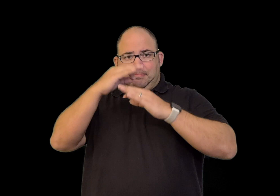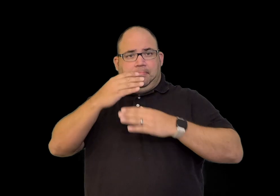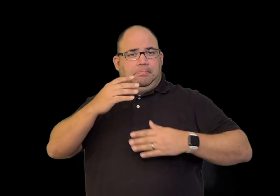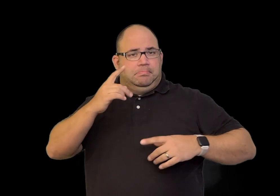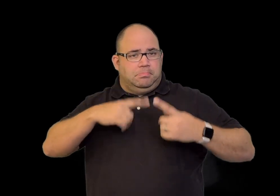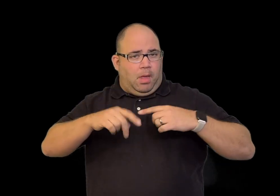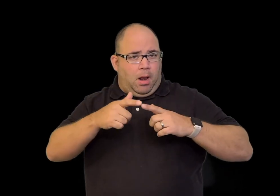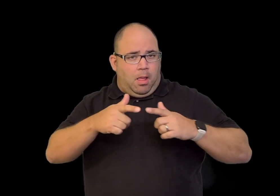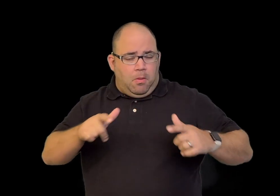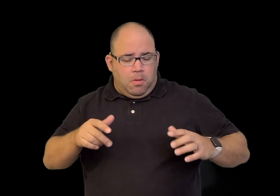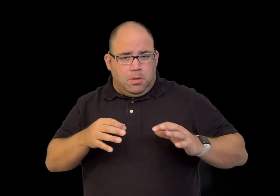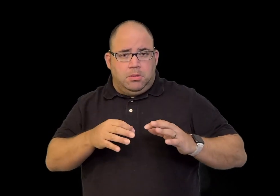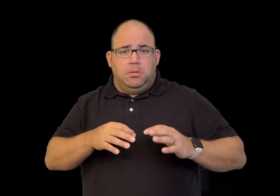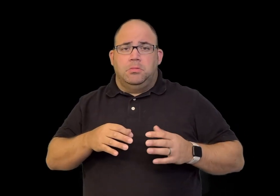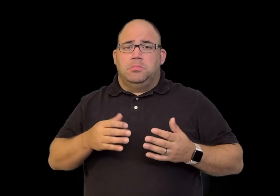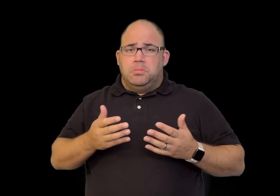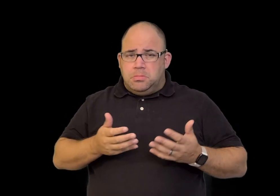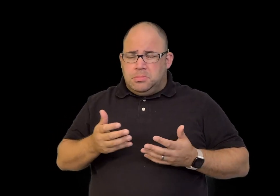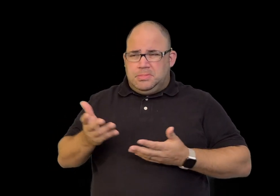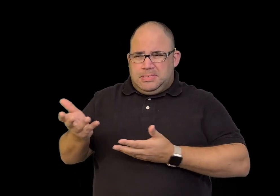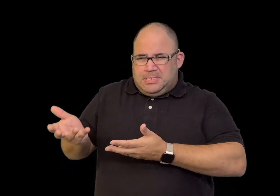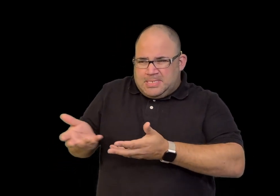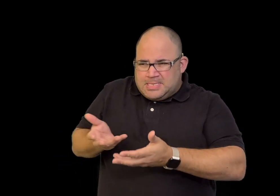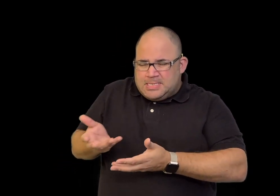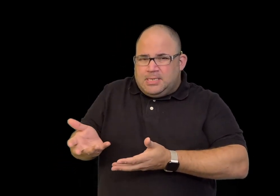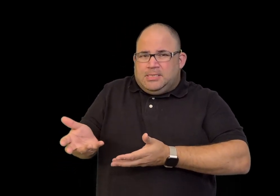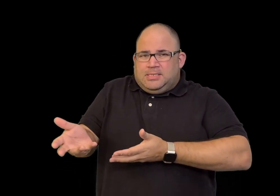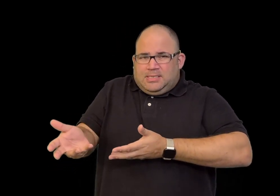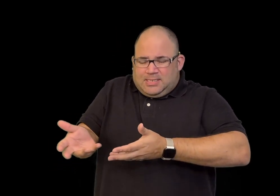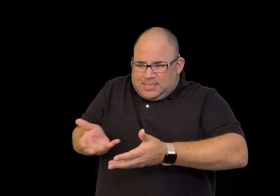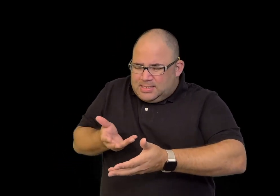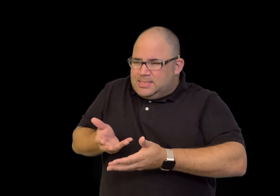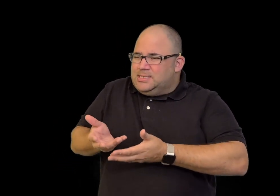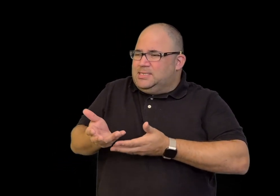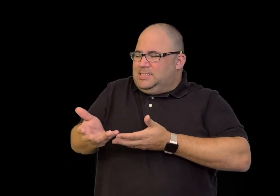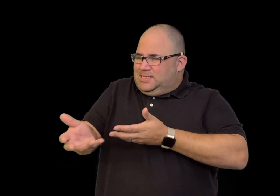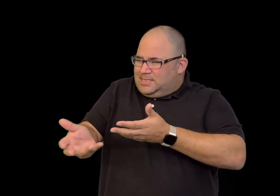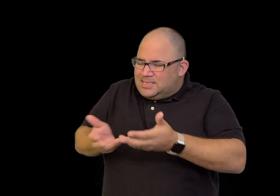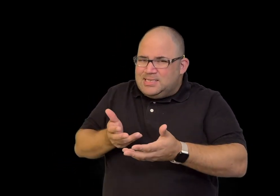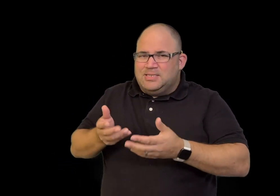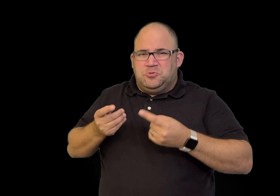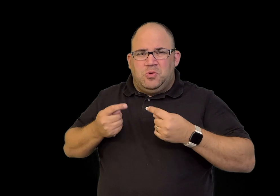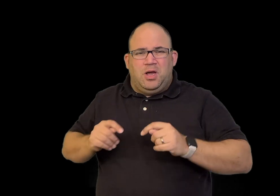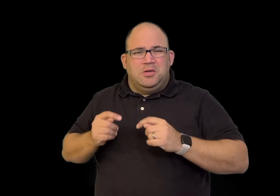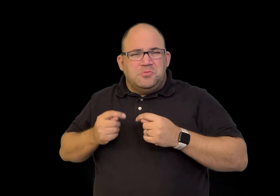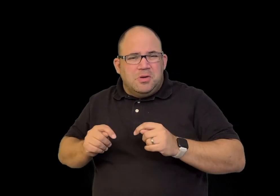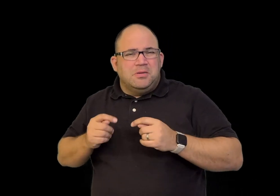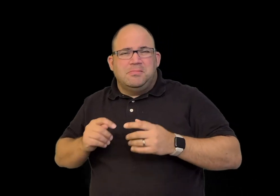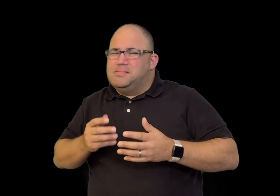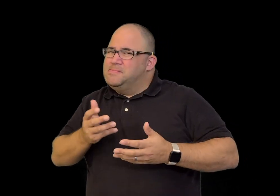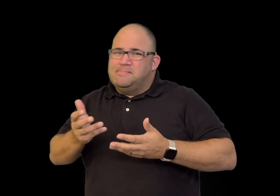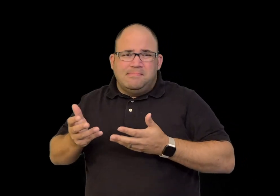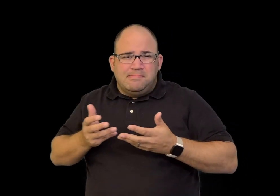Not knowing any sign language, he attempted to communicate with her